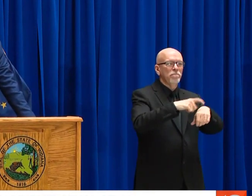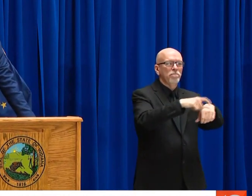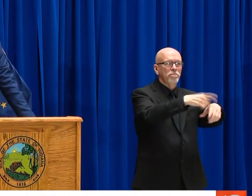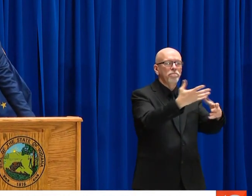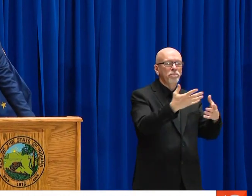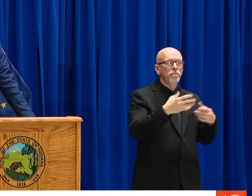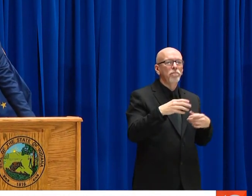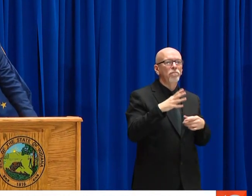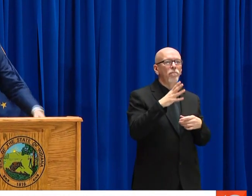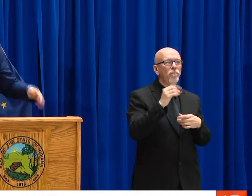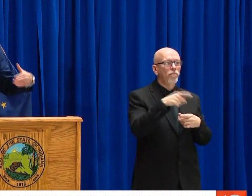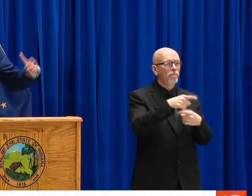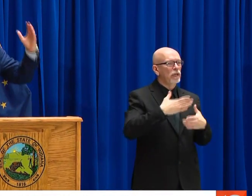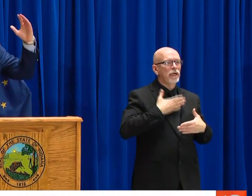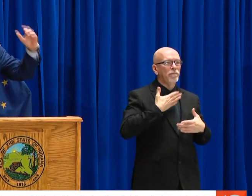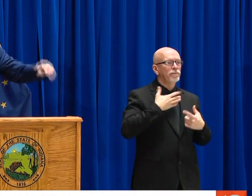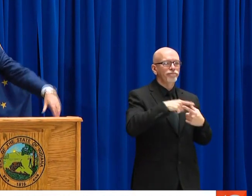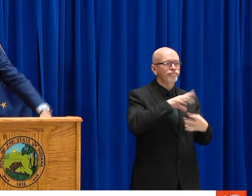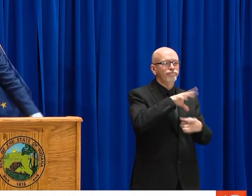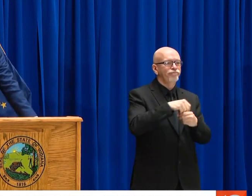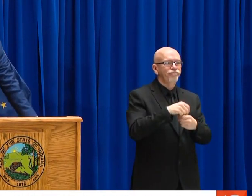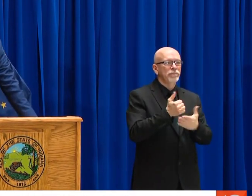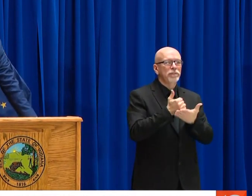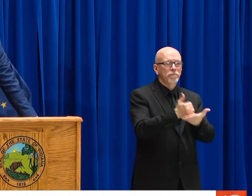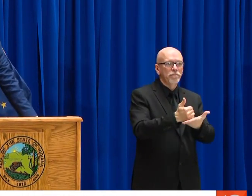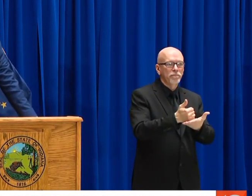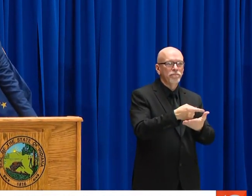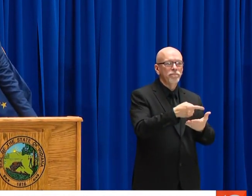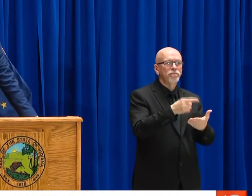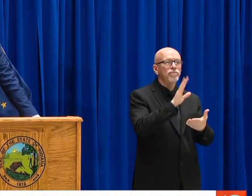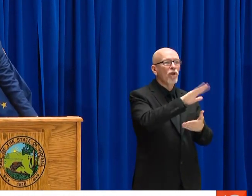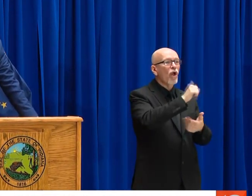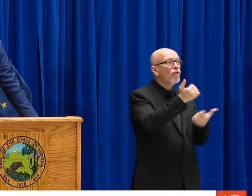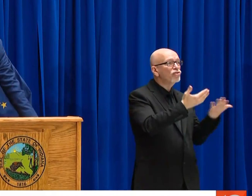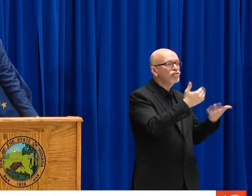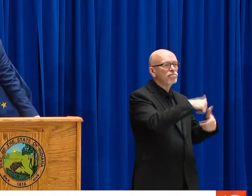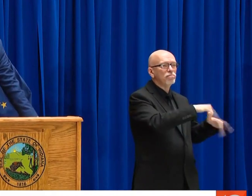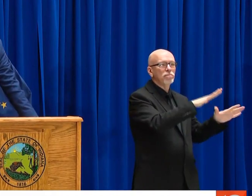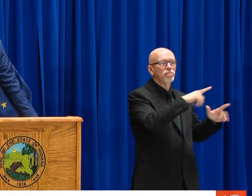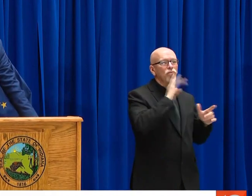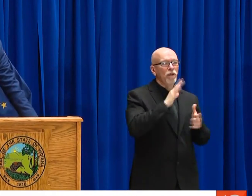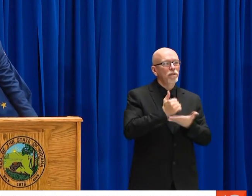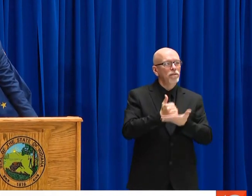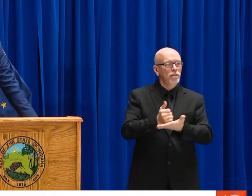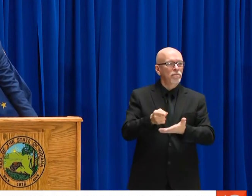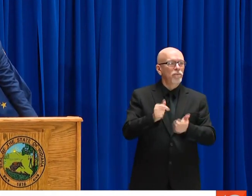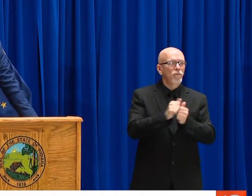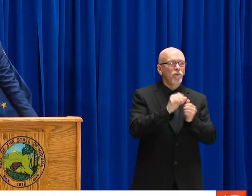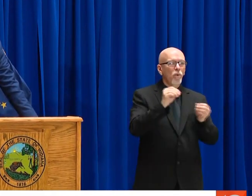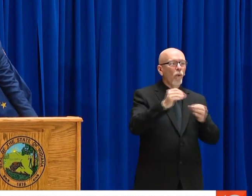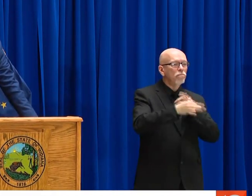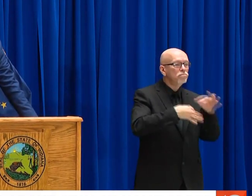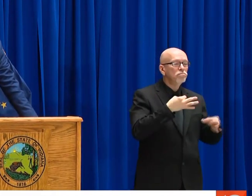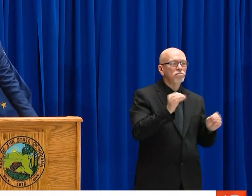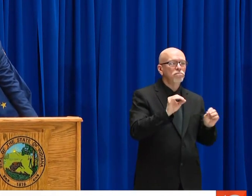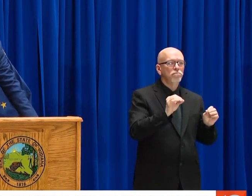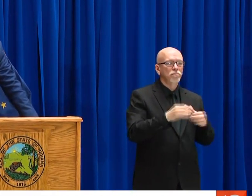YESTERDAY, AN ELECTRICIAN AND SAID VENTILATORS HAVE TO BE REPAIRED AND SERVICED ON TIME. AND FROM TIME TO TIME, AND